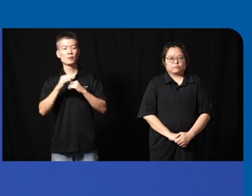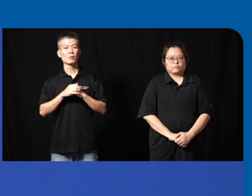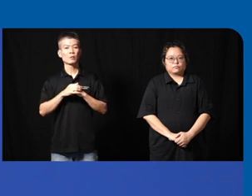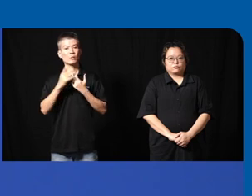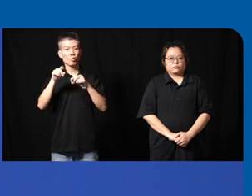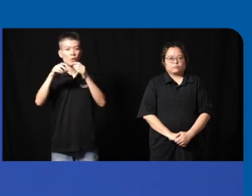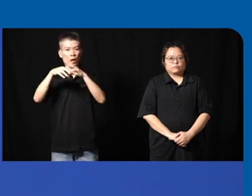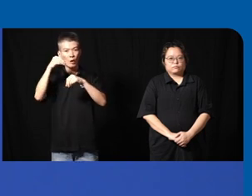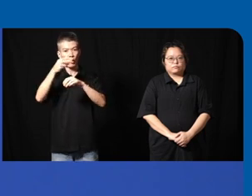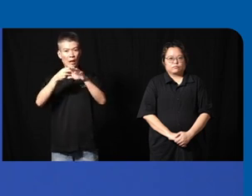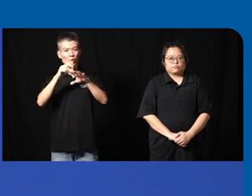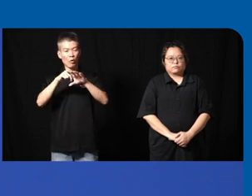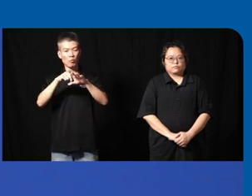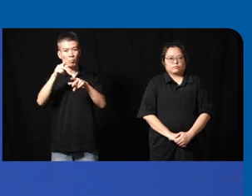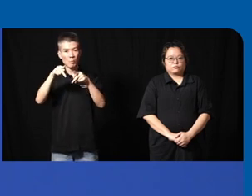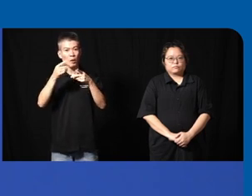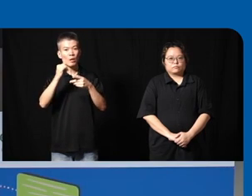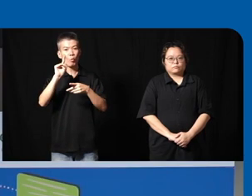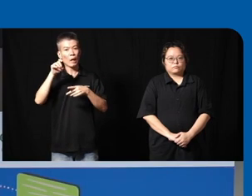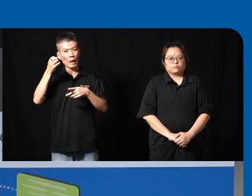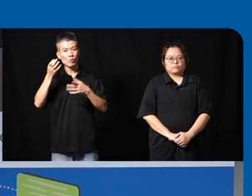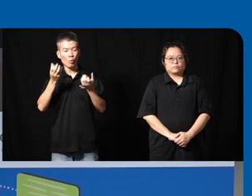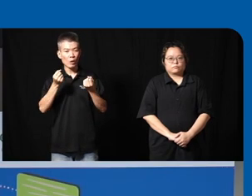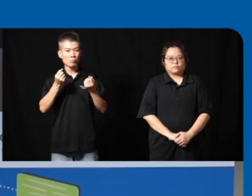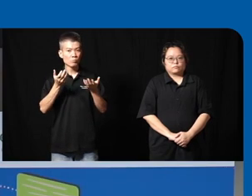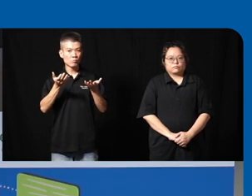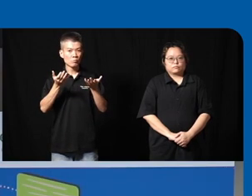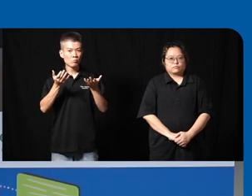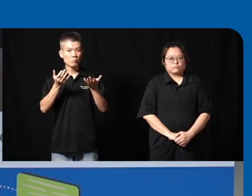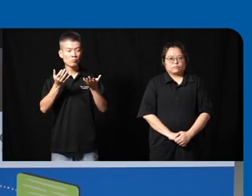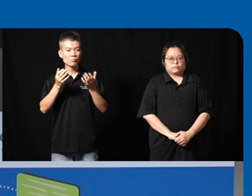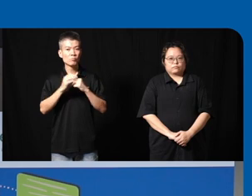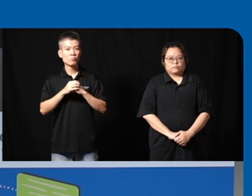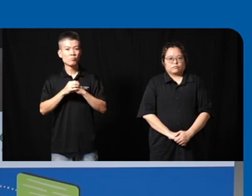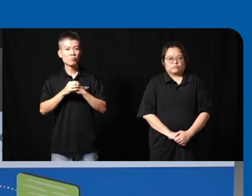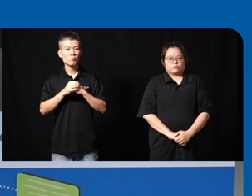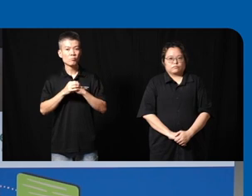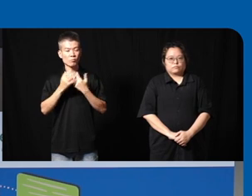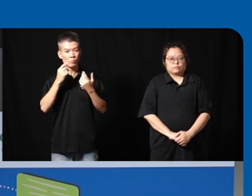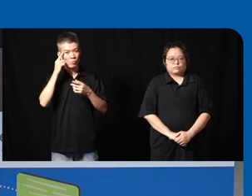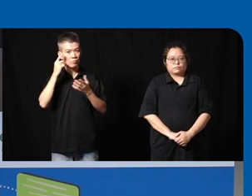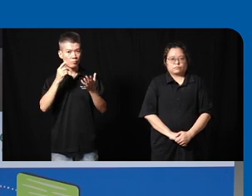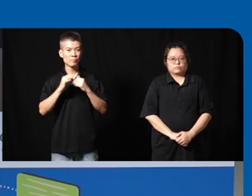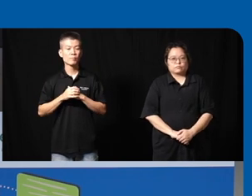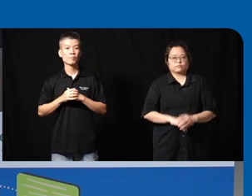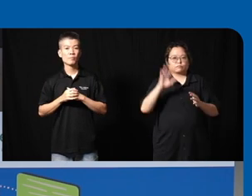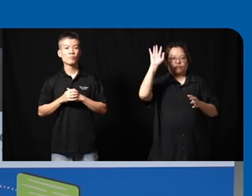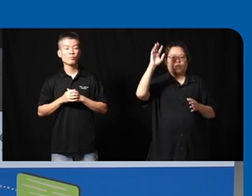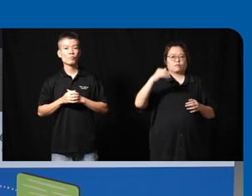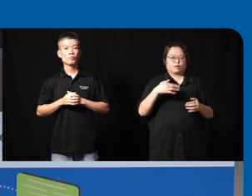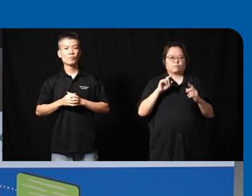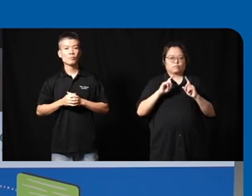going into the hands of people anyone else want to uh reflect sure I'll give it a go thank you